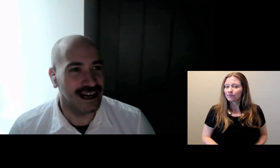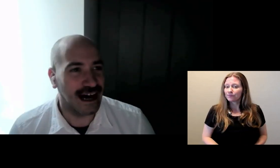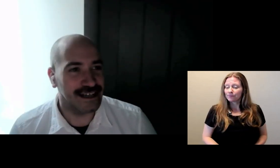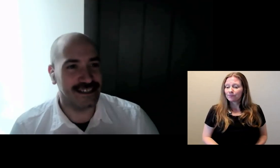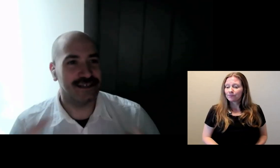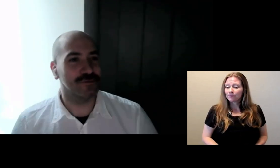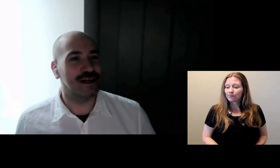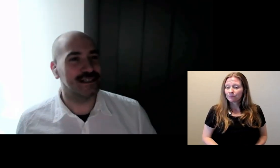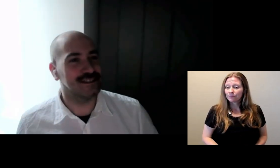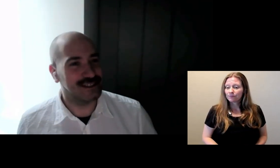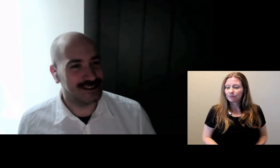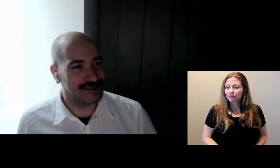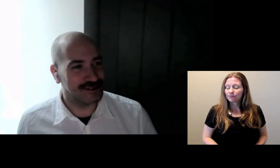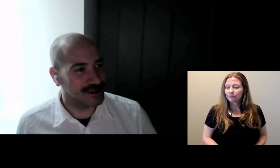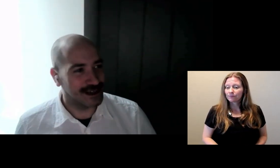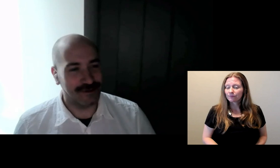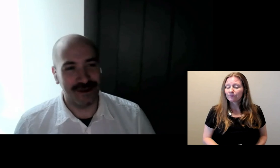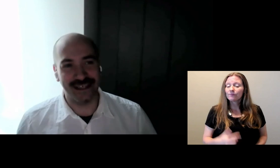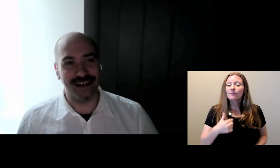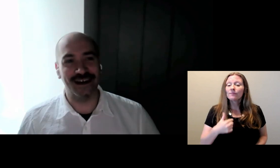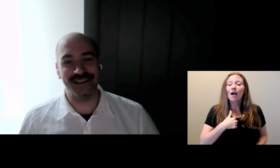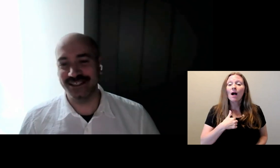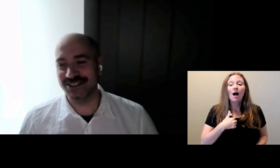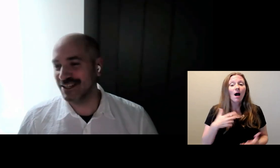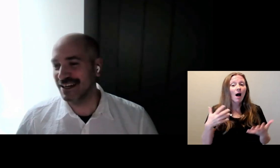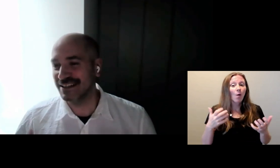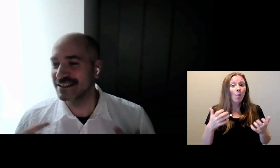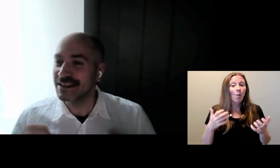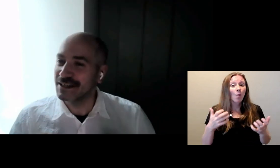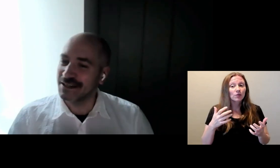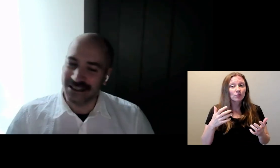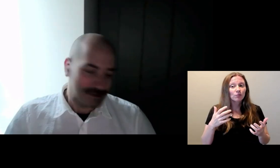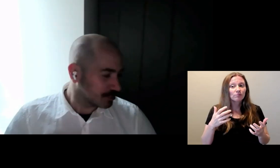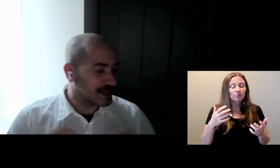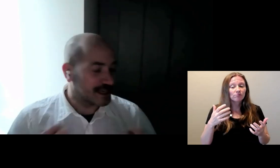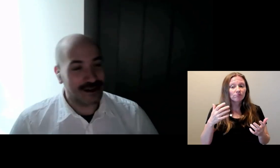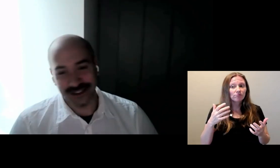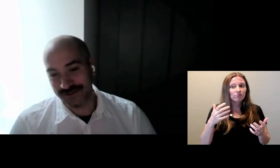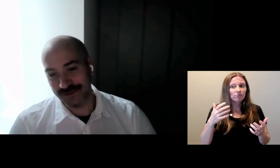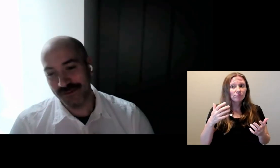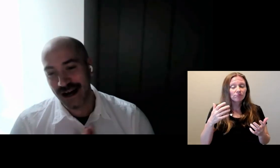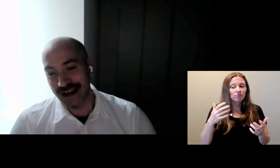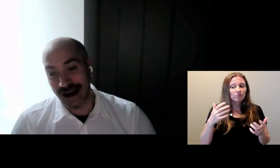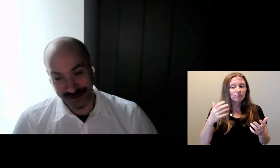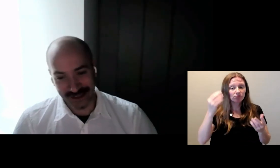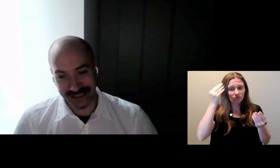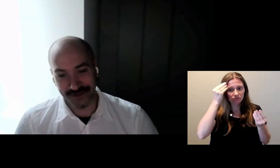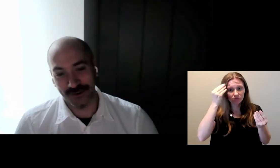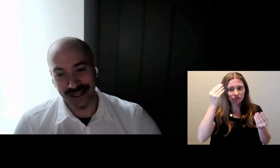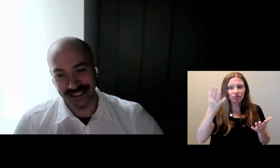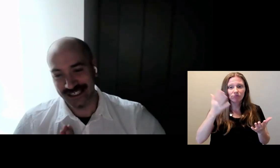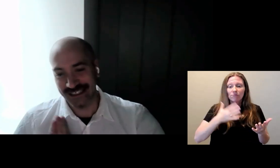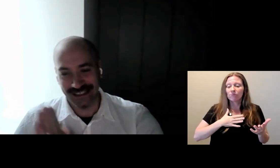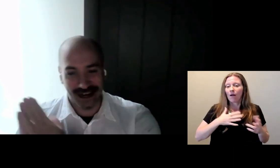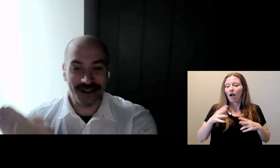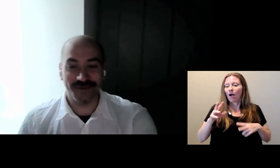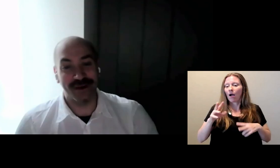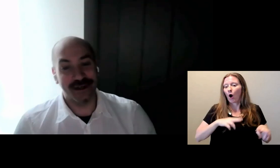I did want to acknowledge and point out just from my observation of watching all of Meryl's